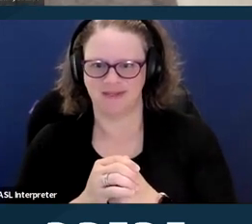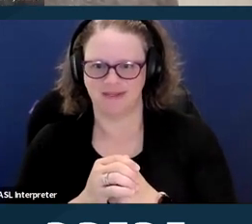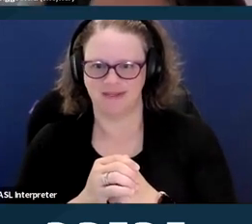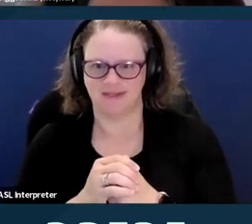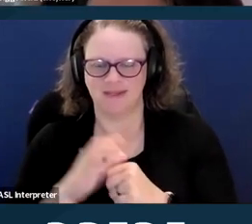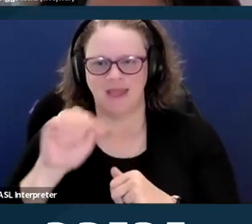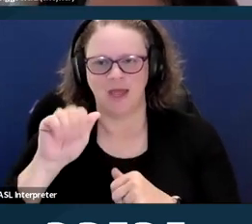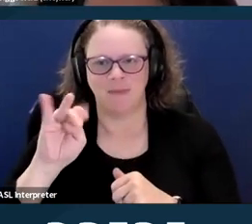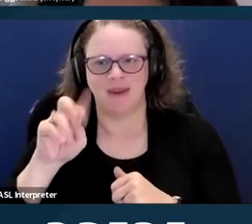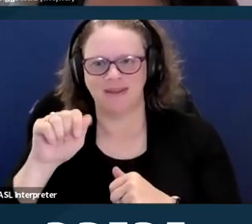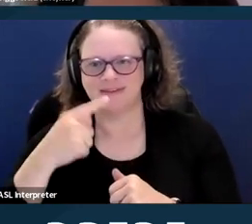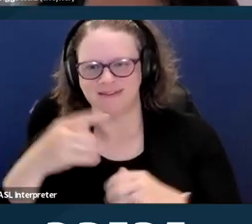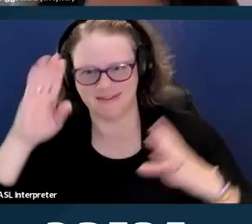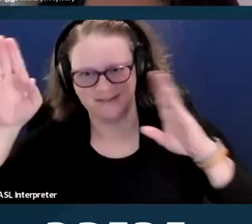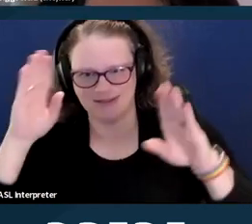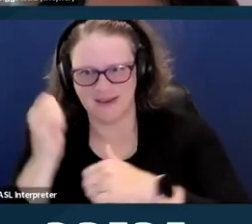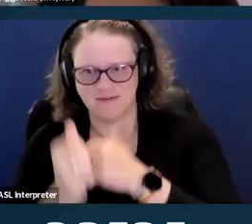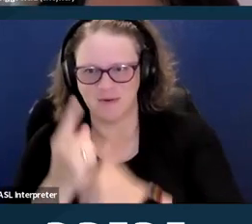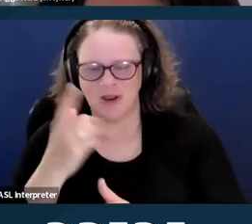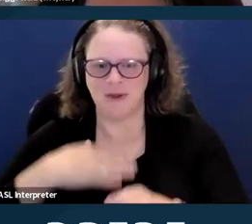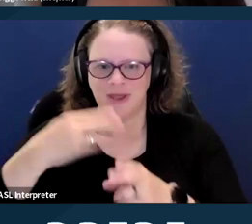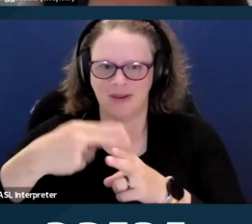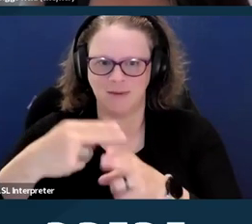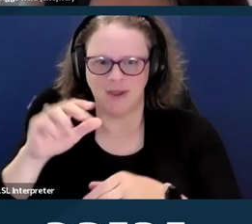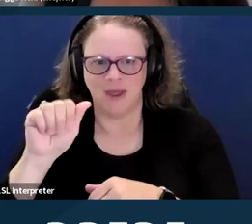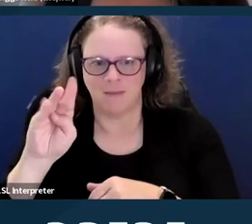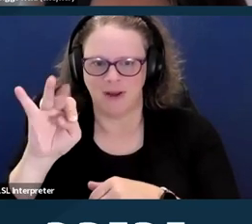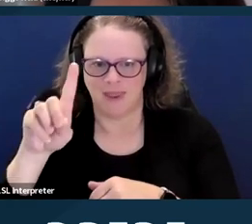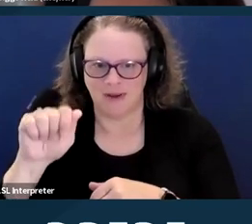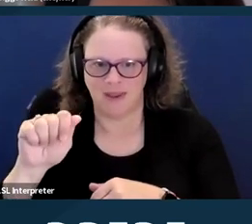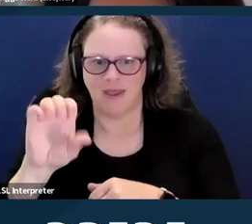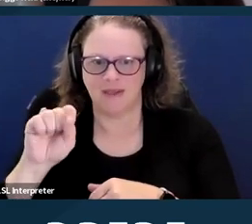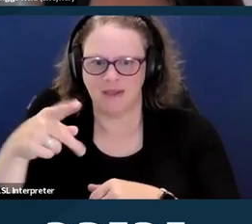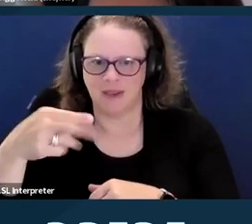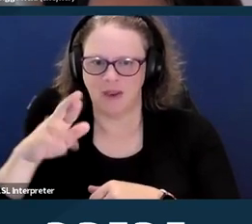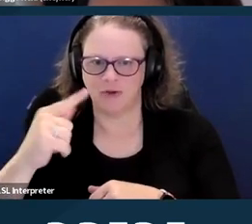Everyone, my name is Amanda Spriggs-Reid, I use she/her pronouns,